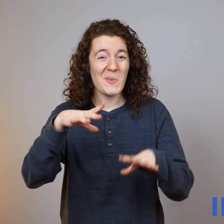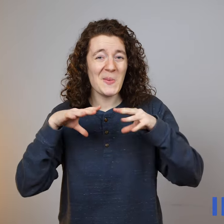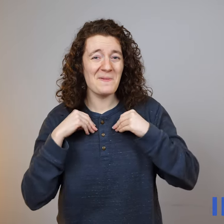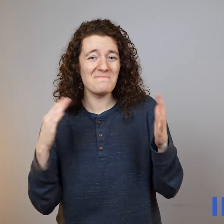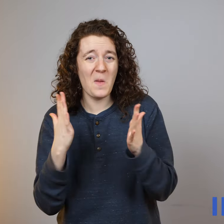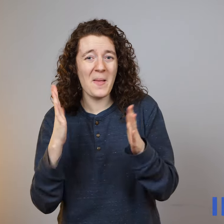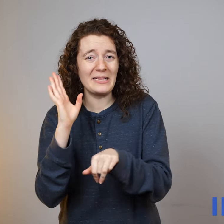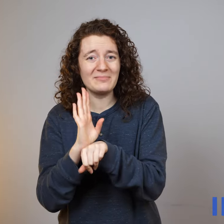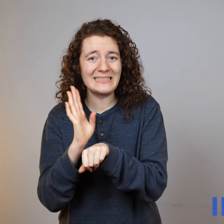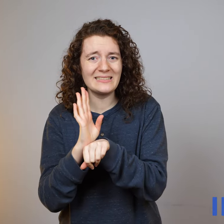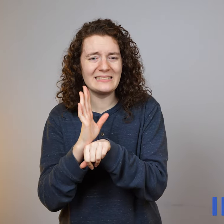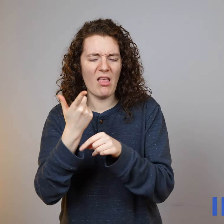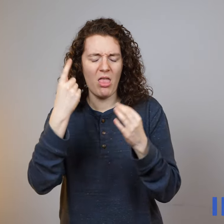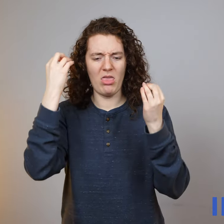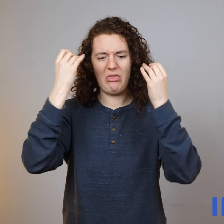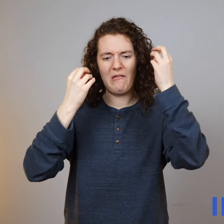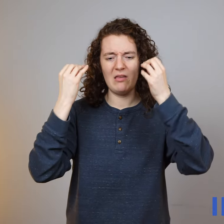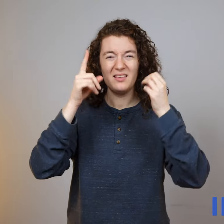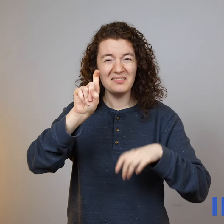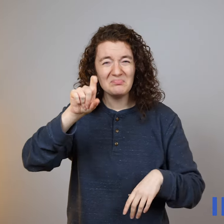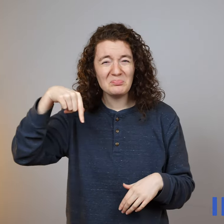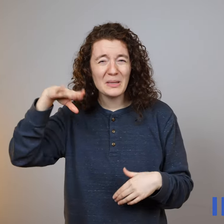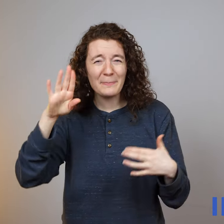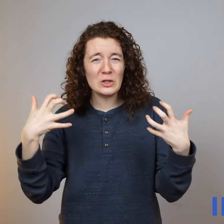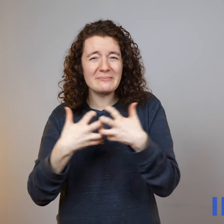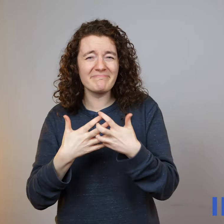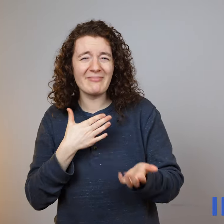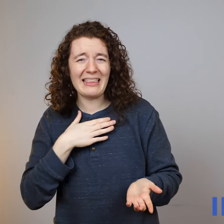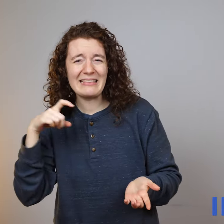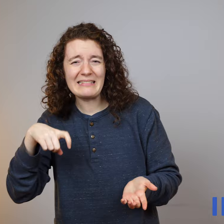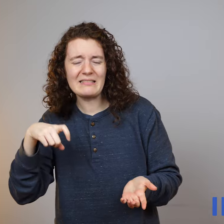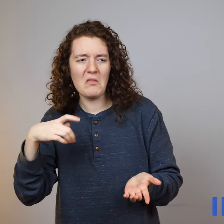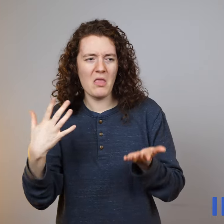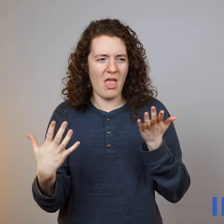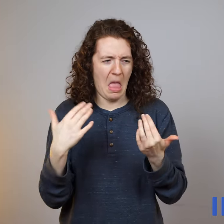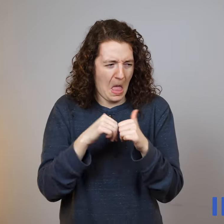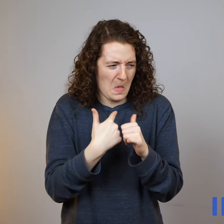Do you own a small business? Do you wonder, “Does QuickBooks fit my needs?